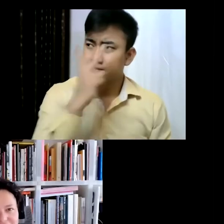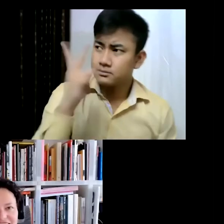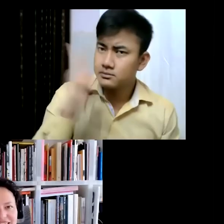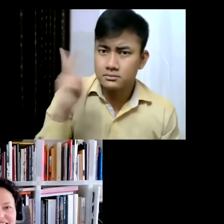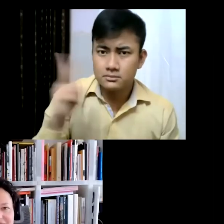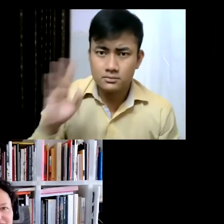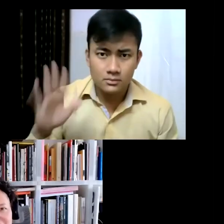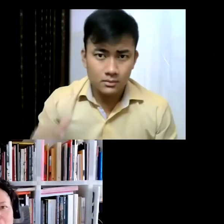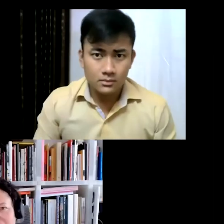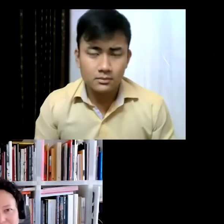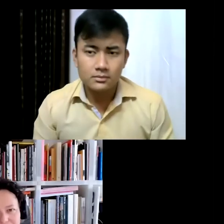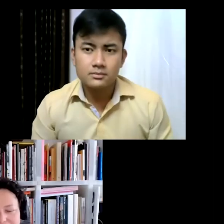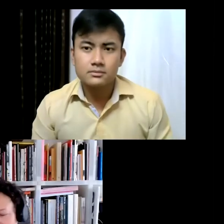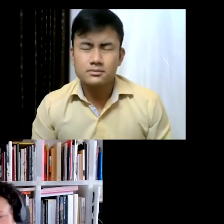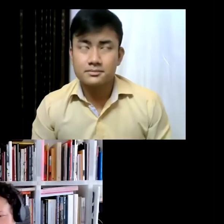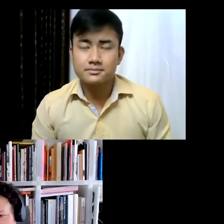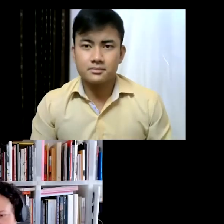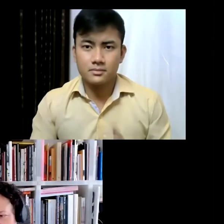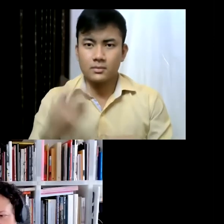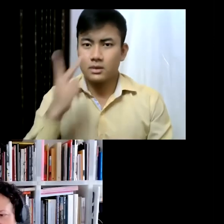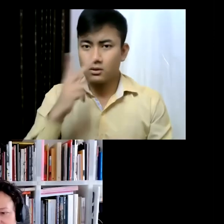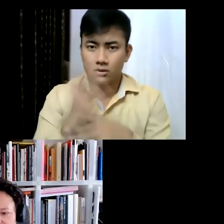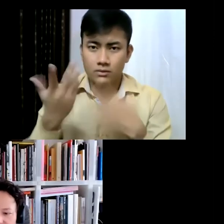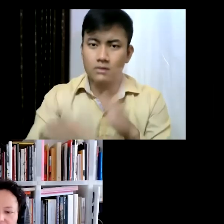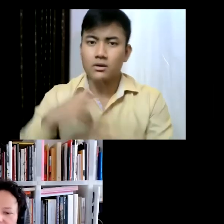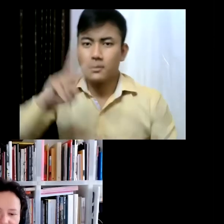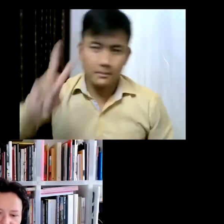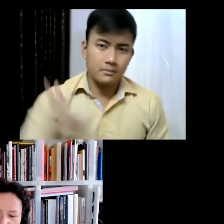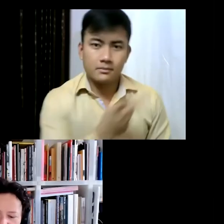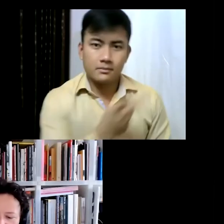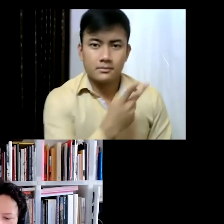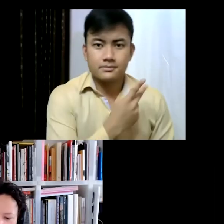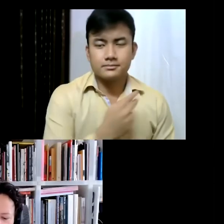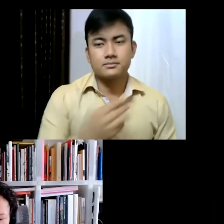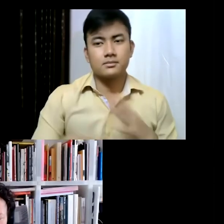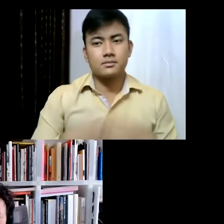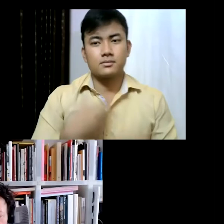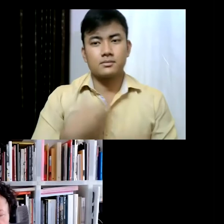of artists... they just go back to and I try to be intentional in the fact that